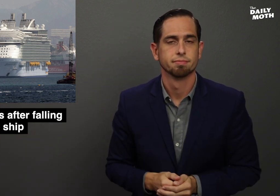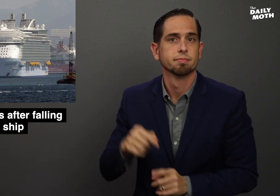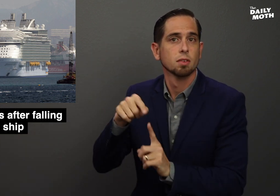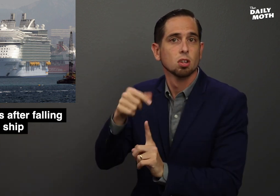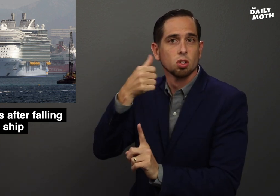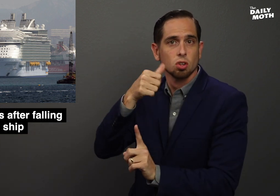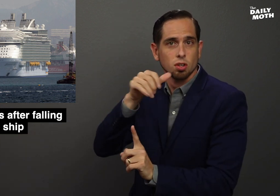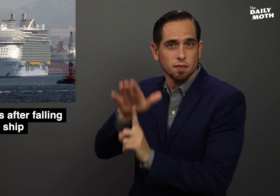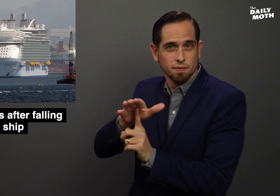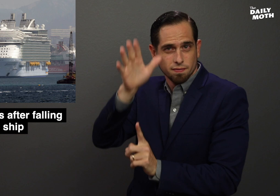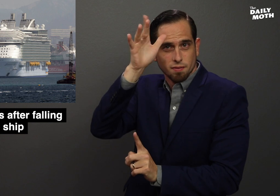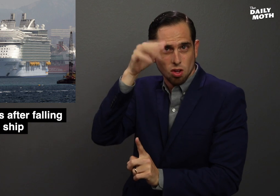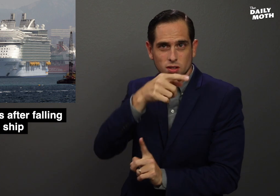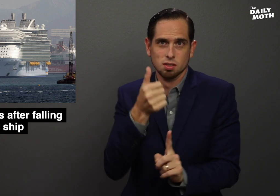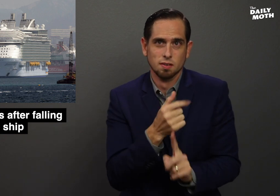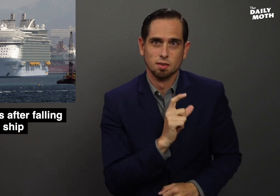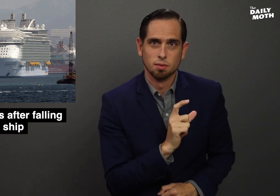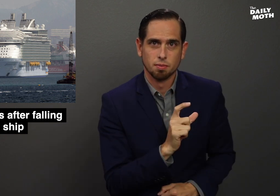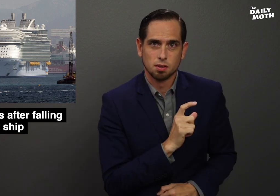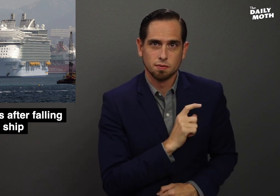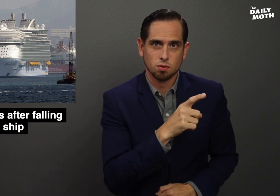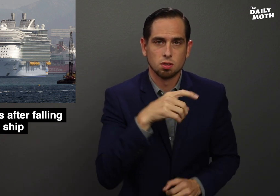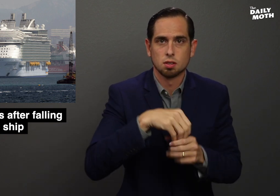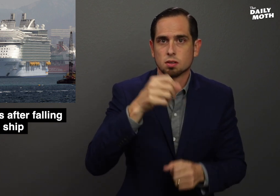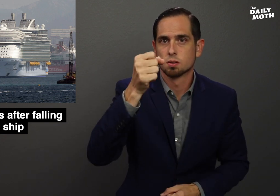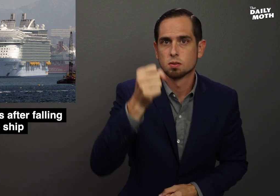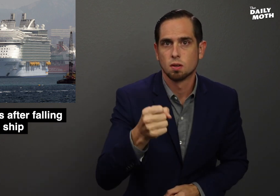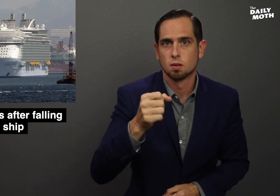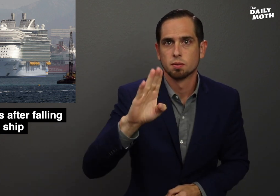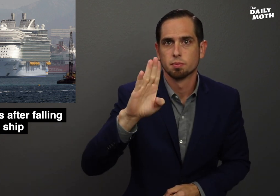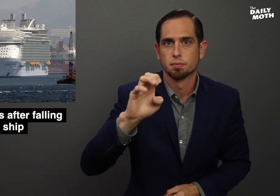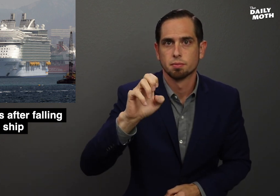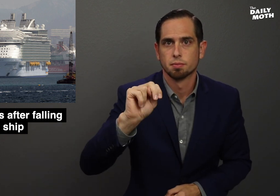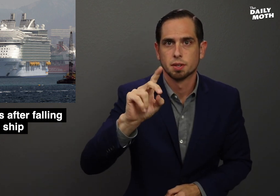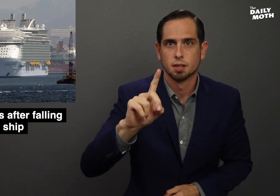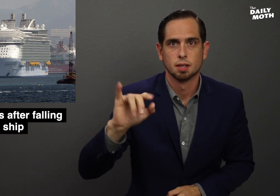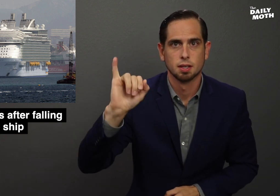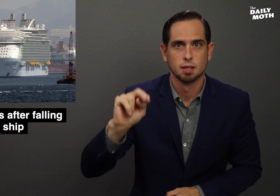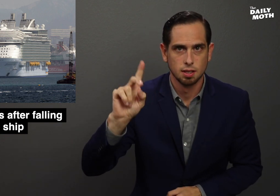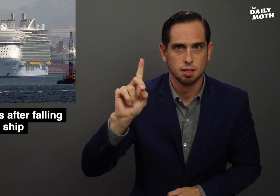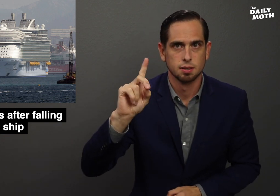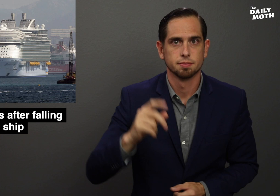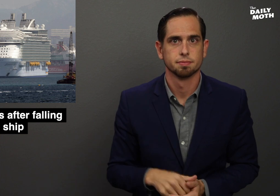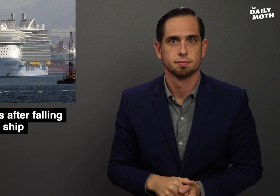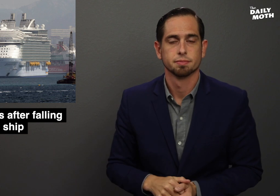The girl's father is a police officer in South Bend, Indiana.